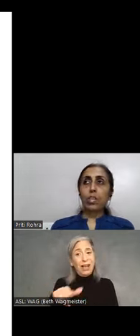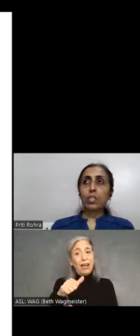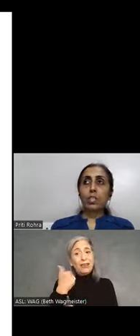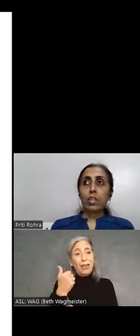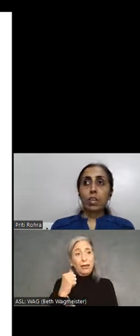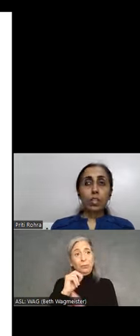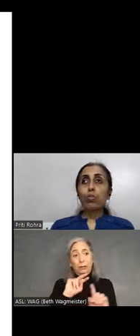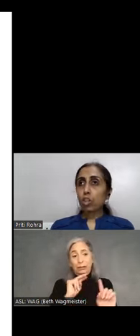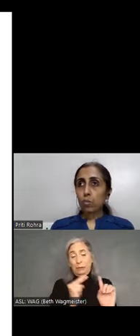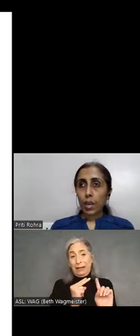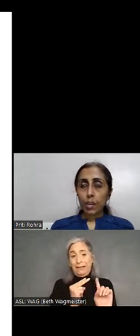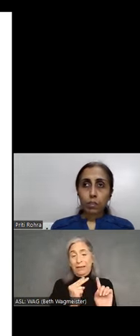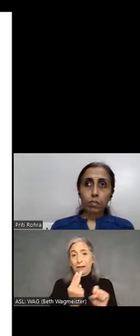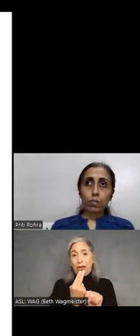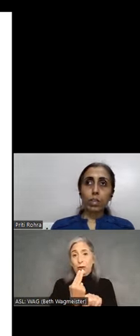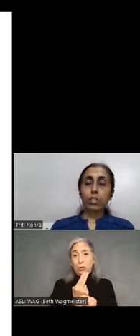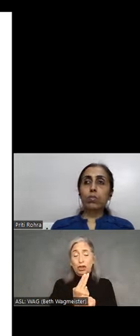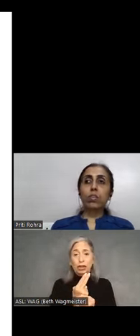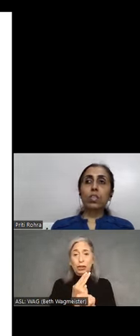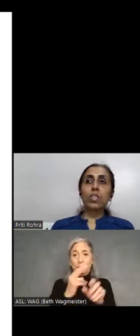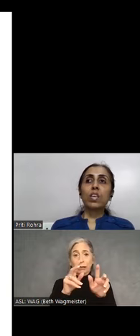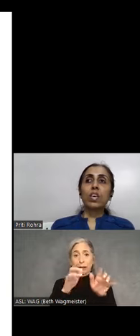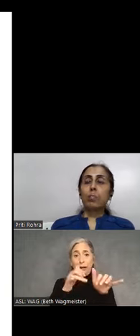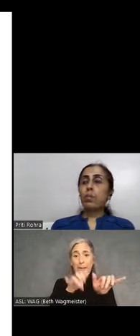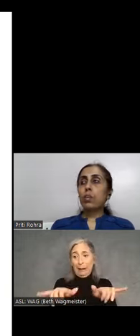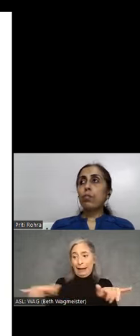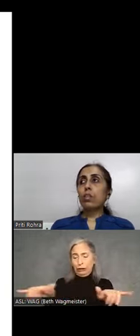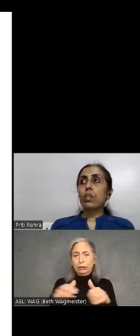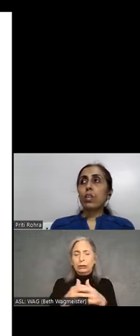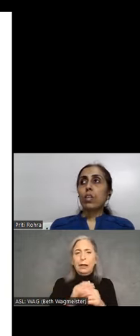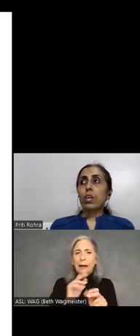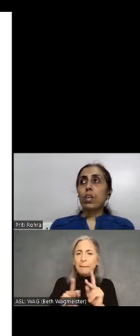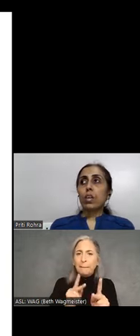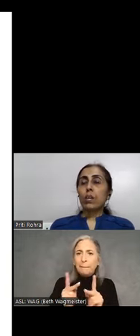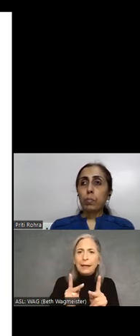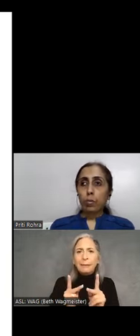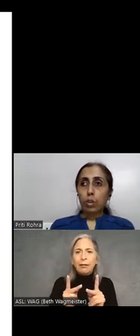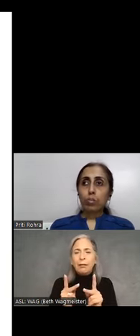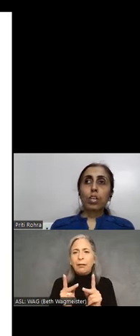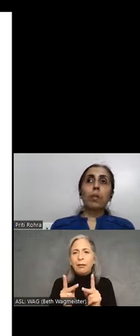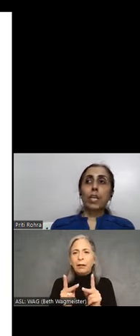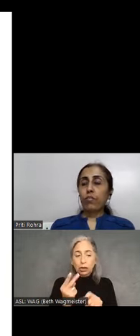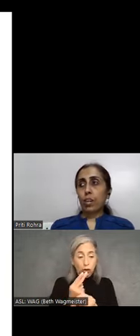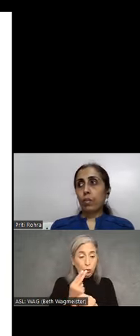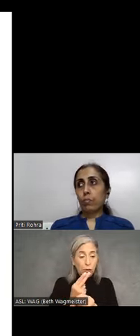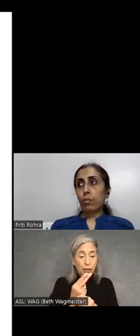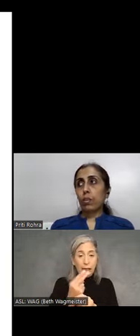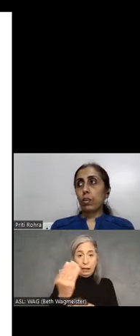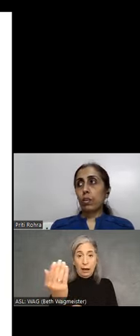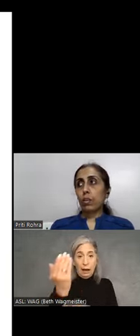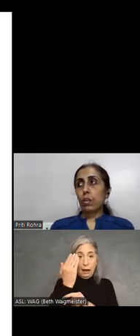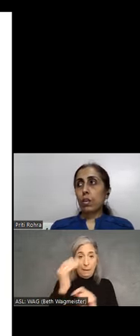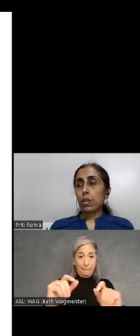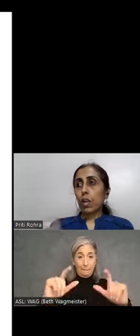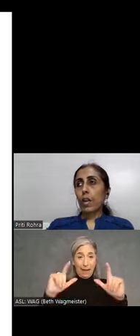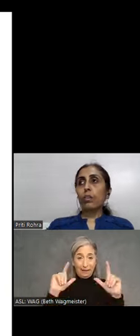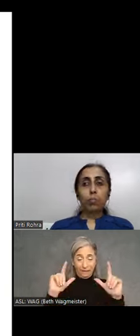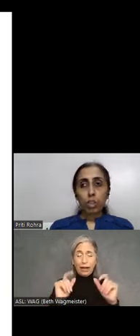as the usage patterns we understood is people who are using a magnifier would rely on speech